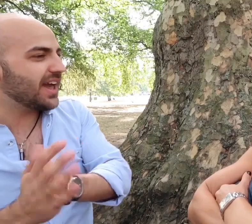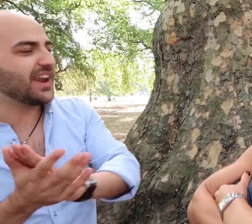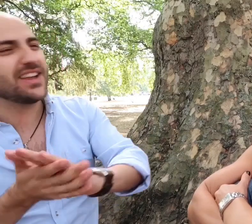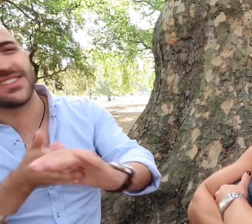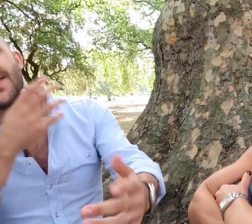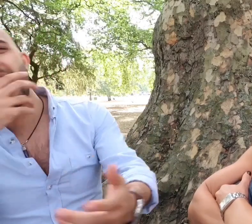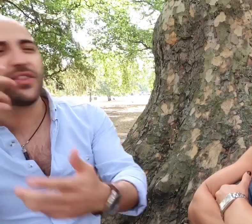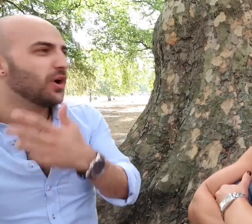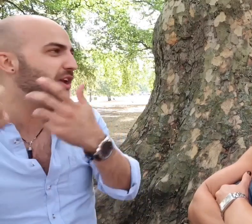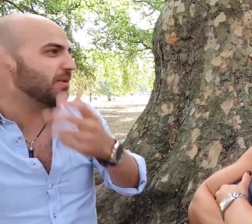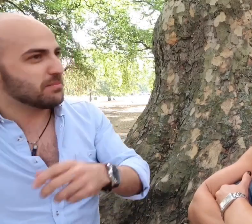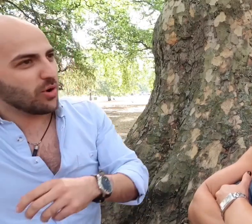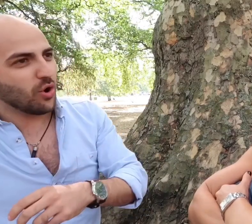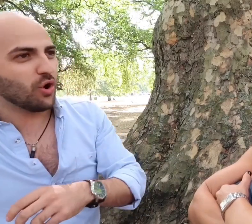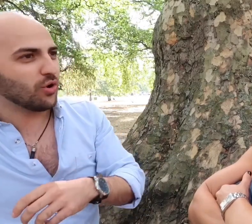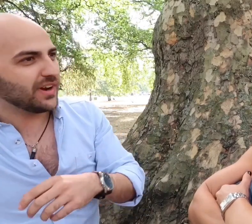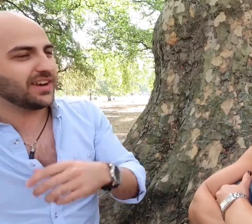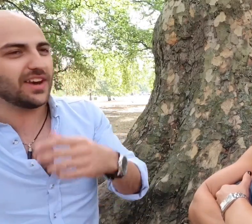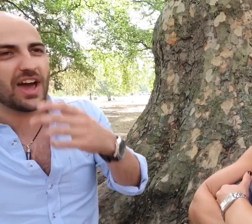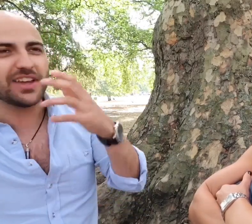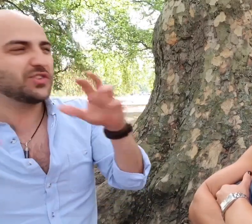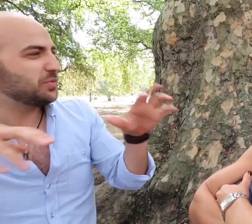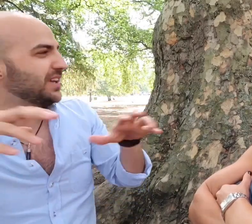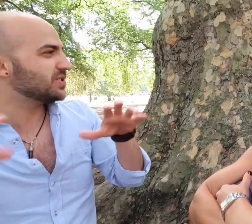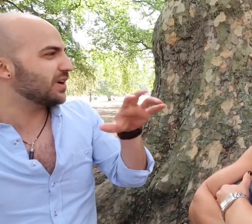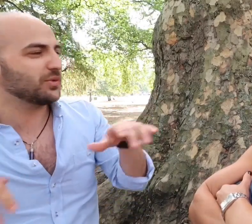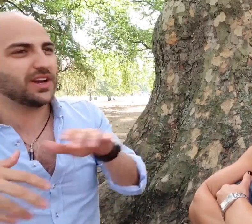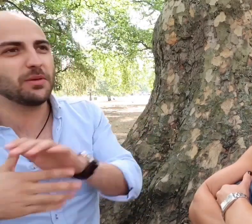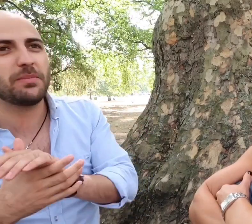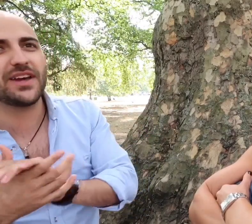and I understand the world a bit more and I can speak to everyone a little bit